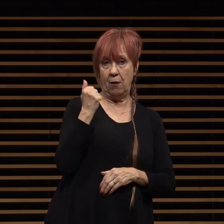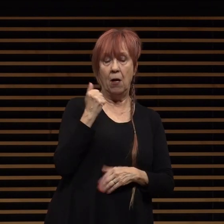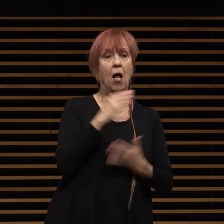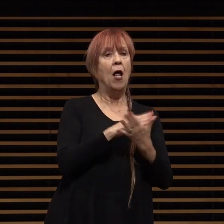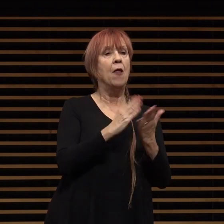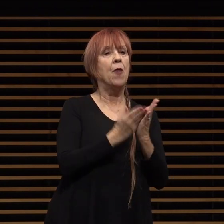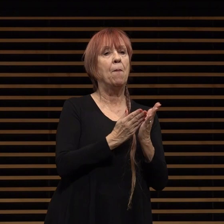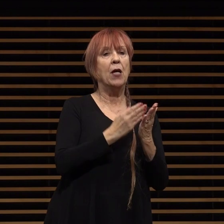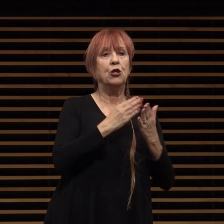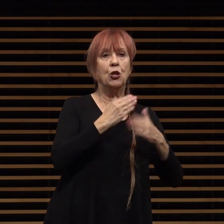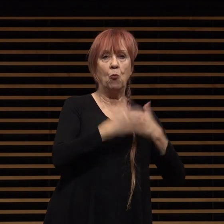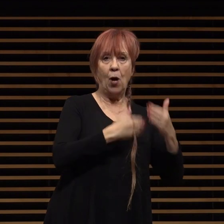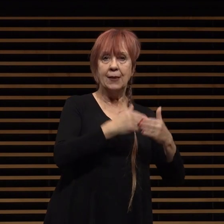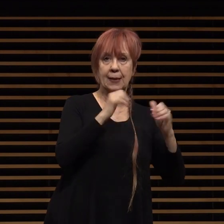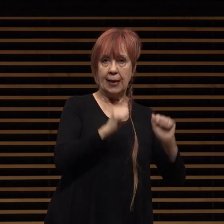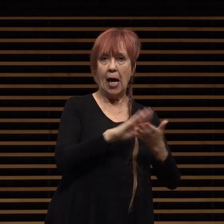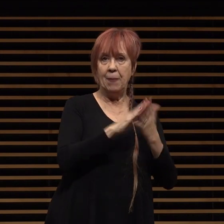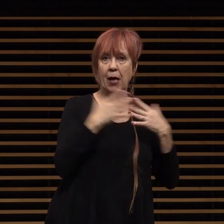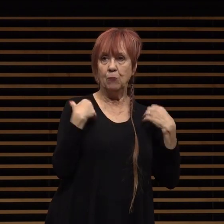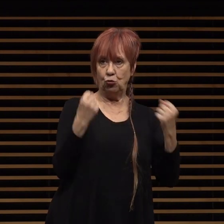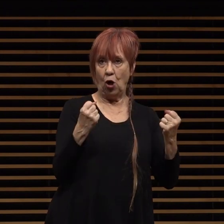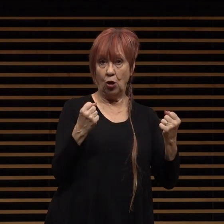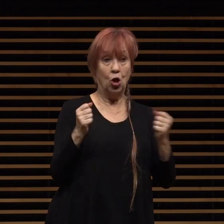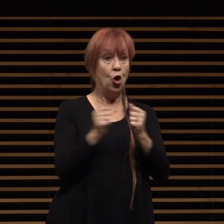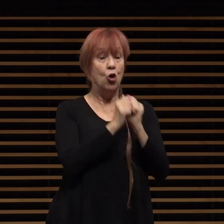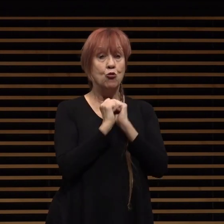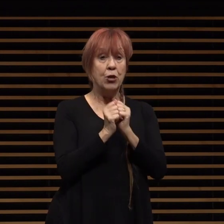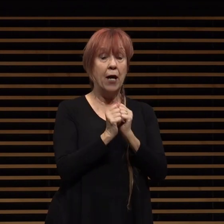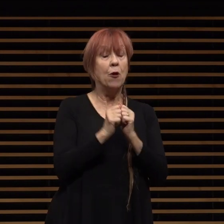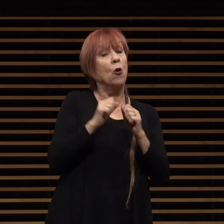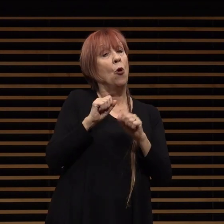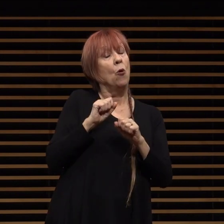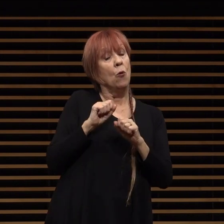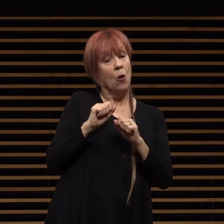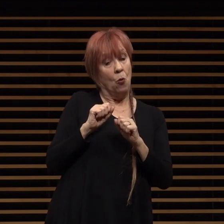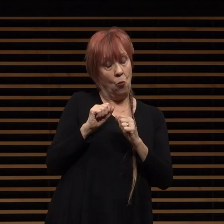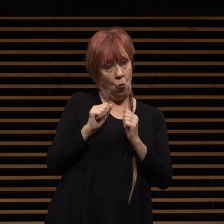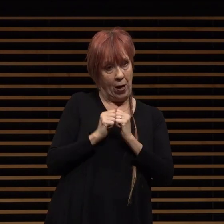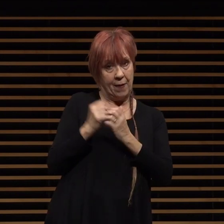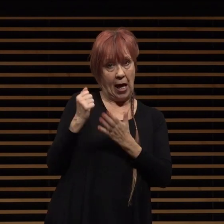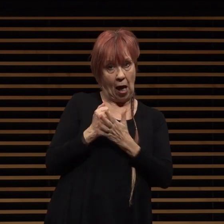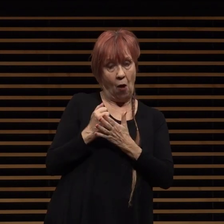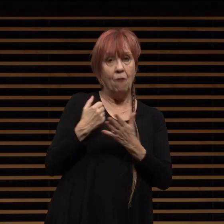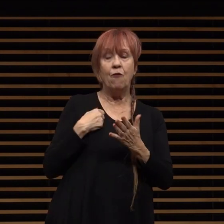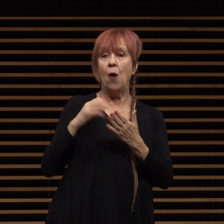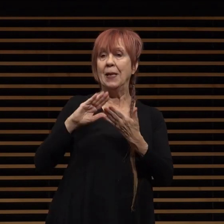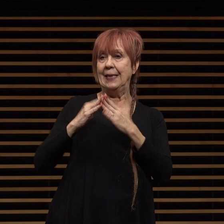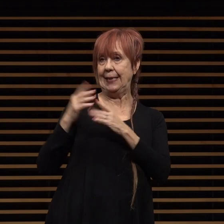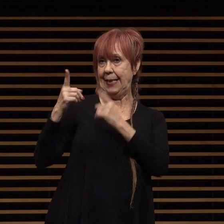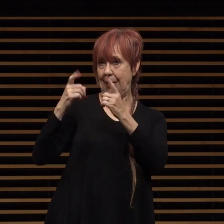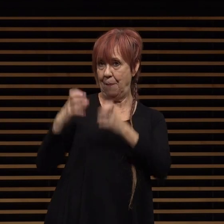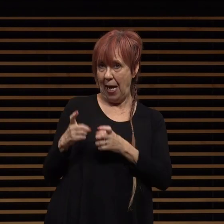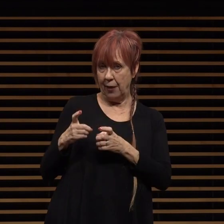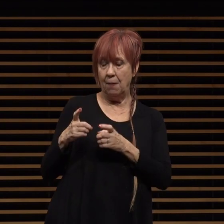and we'll do that together with the advice and consent of our city manager